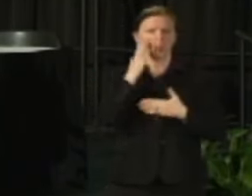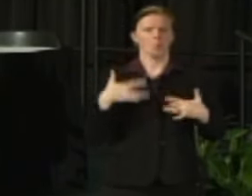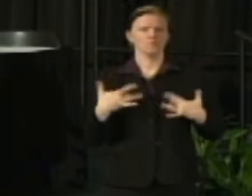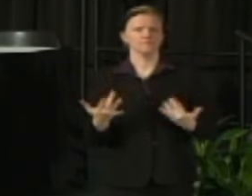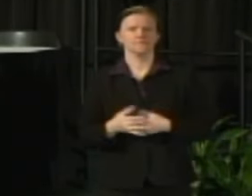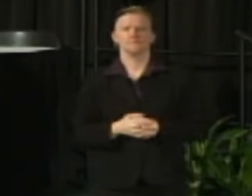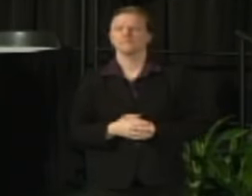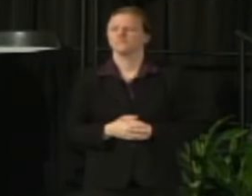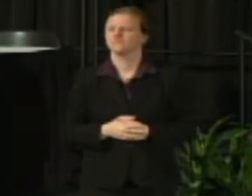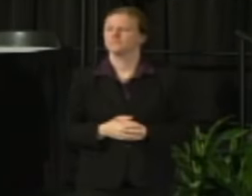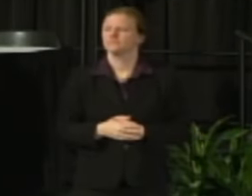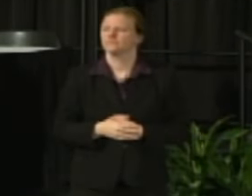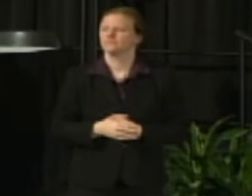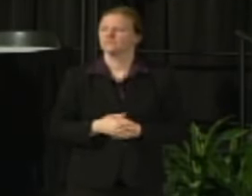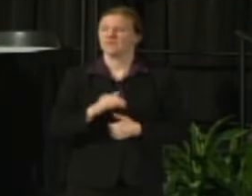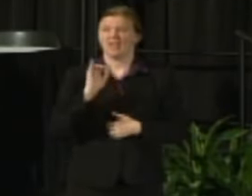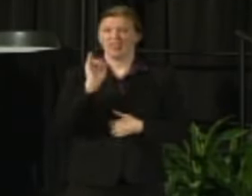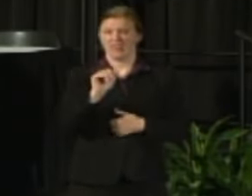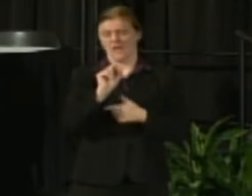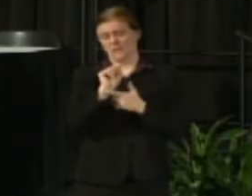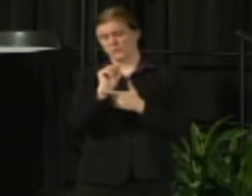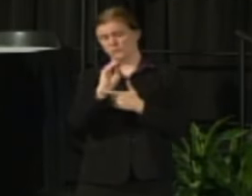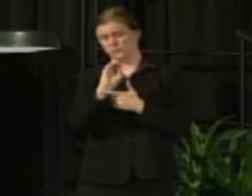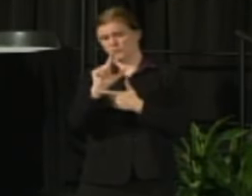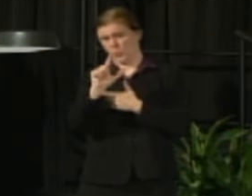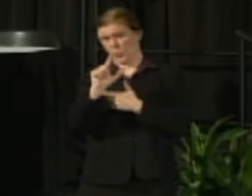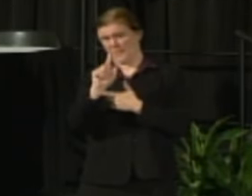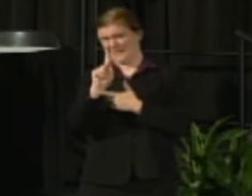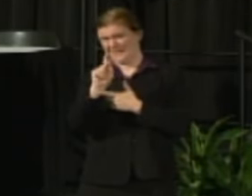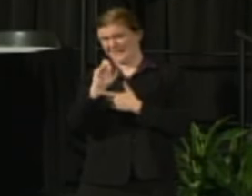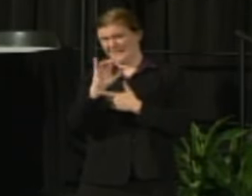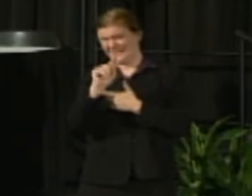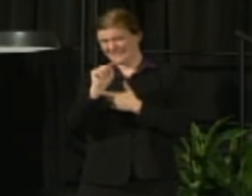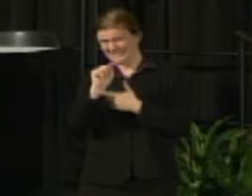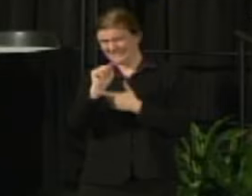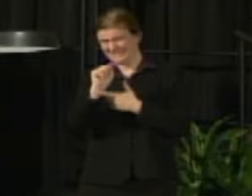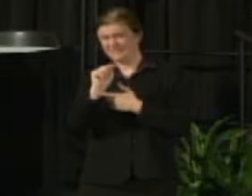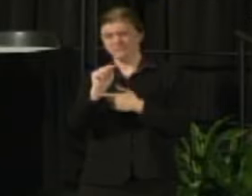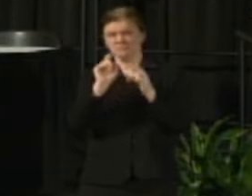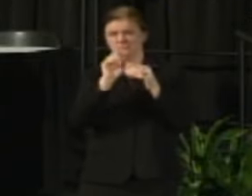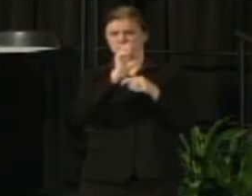In terms of that toolkit we actually have developed a long list of different methods